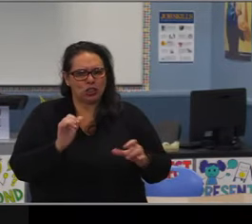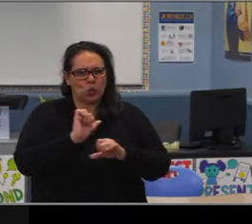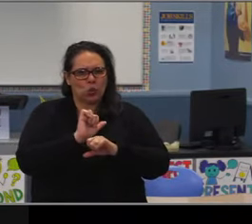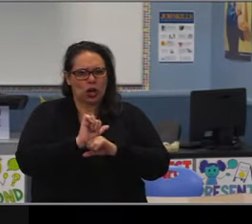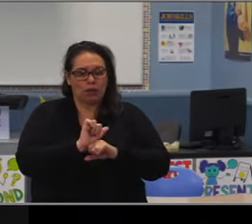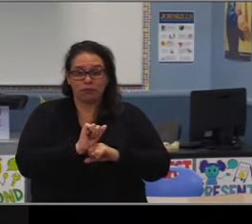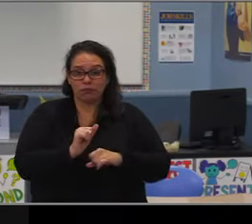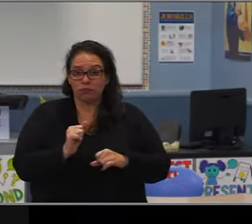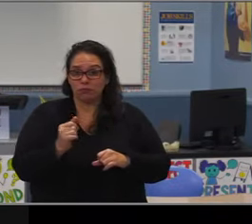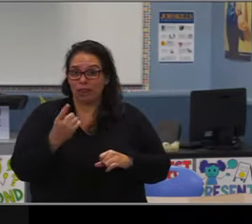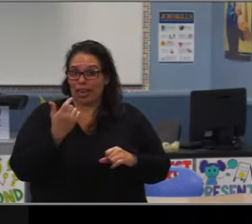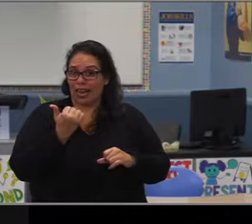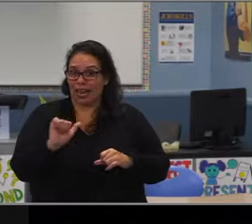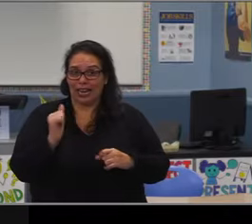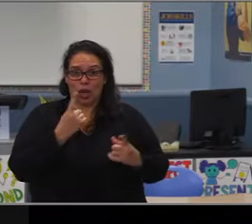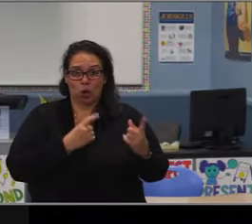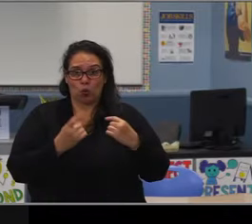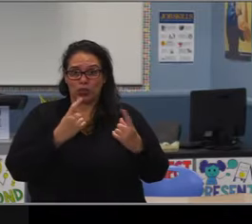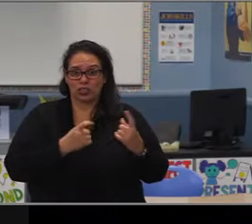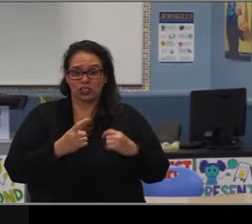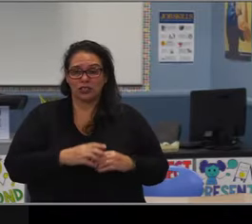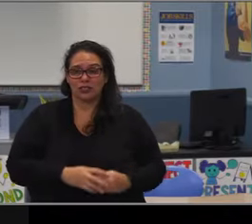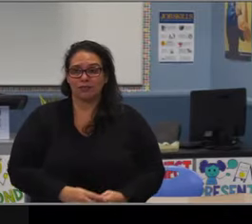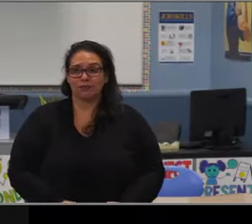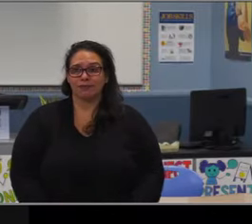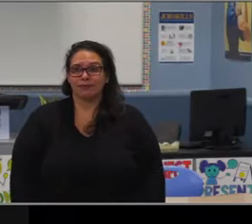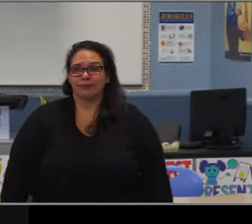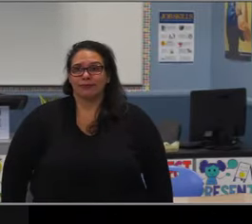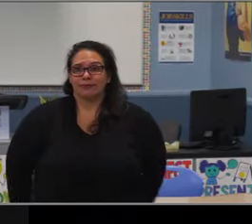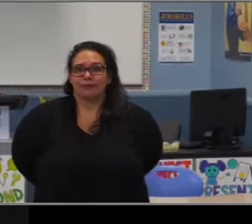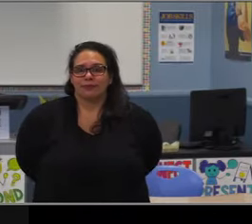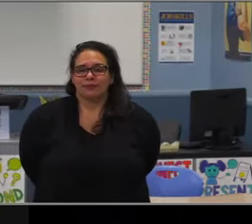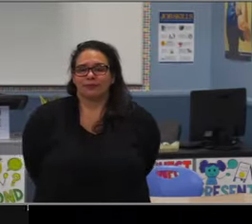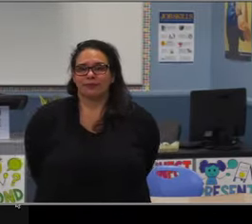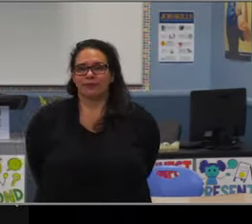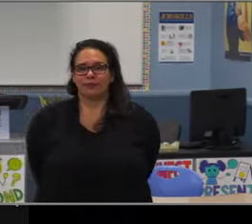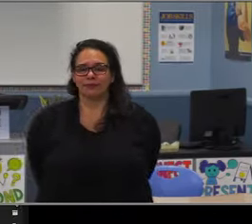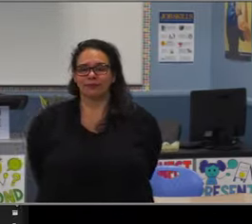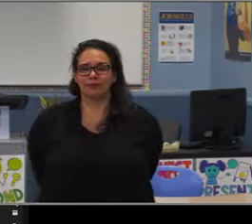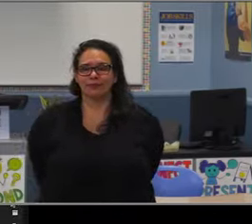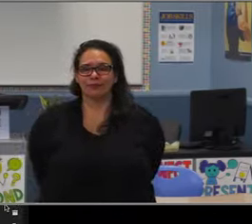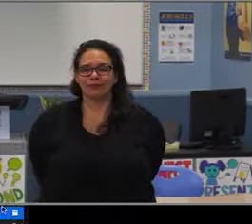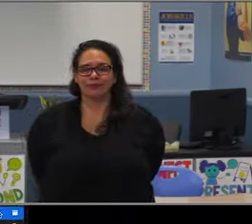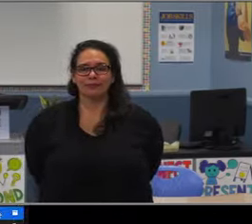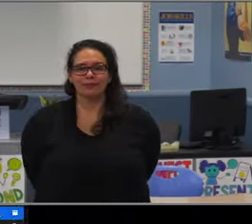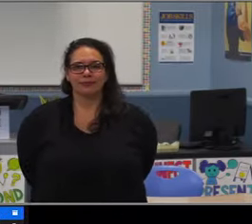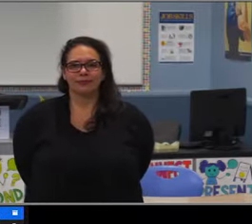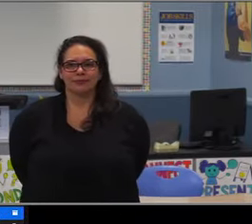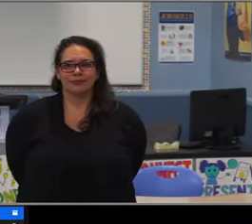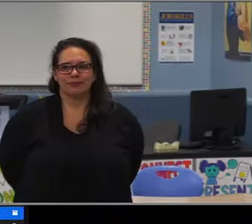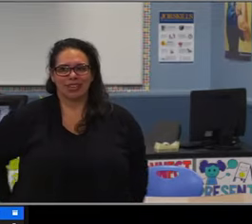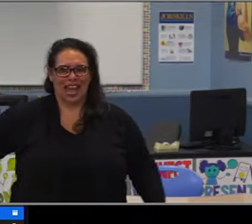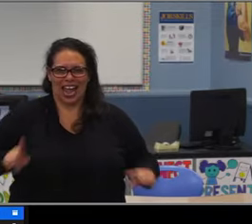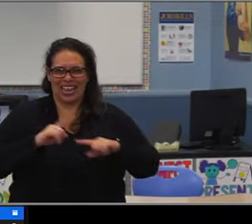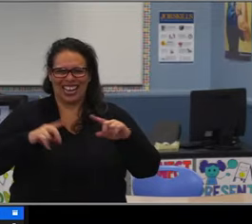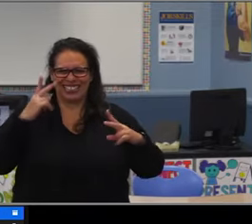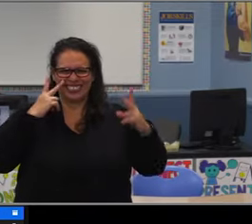as we go through this series of looking at our baselines and where we were sort of the last nine years pre COVID, as far as students ending up in Math 6 Accelerated